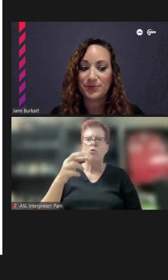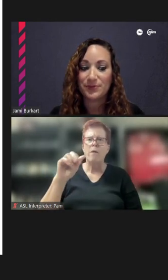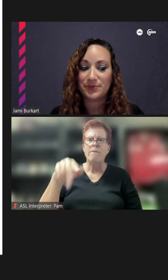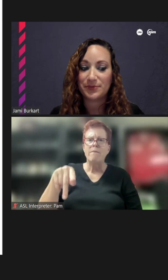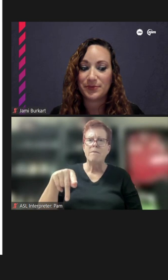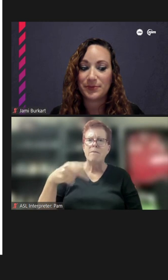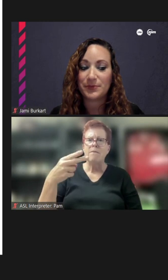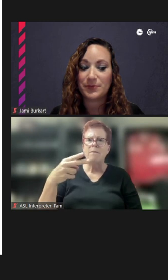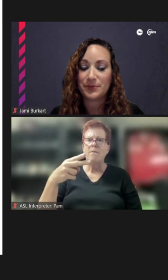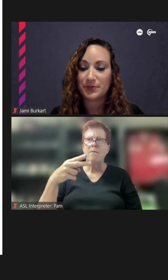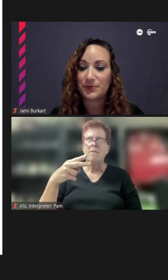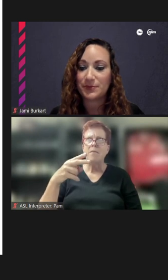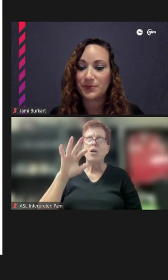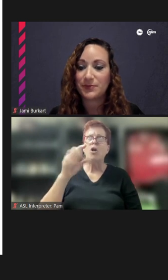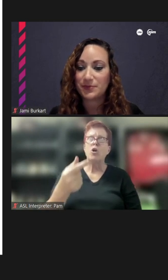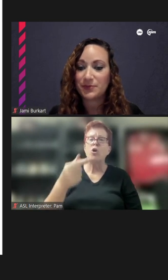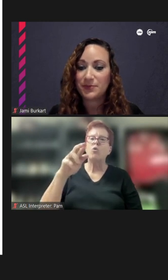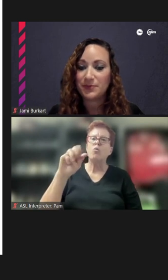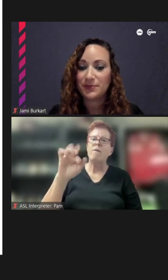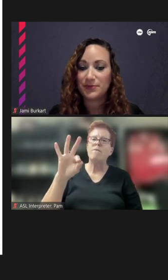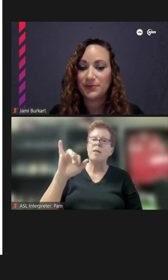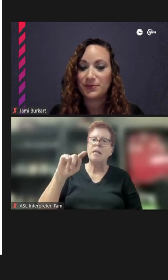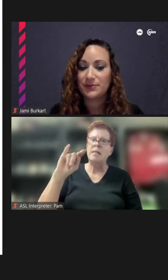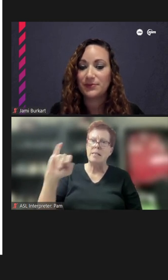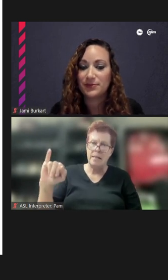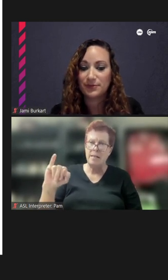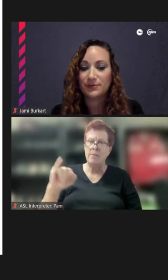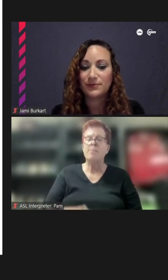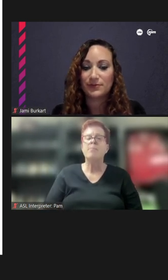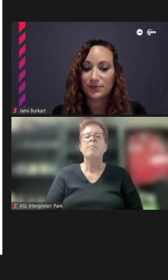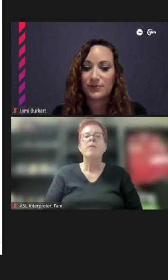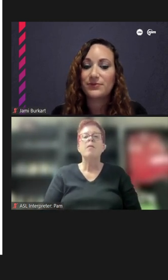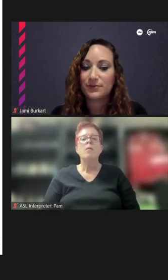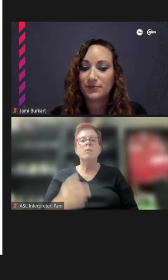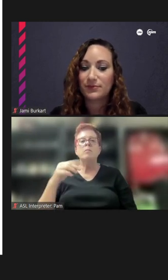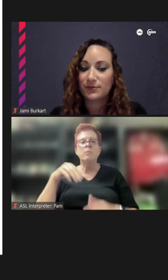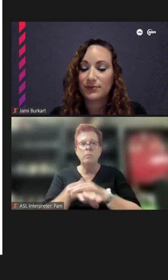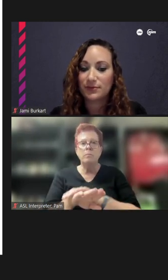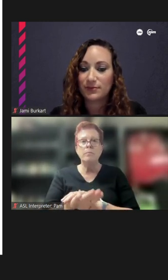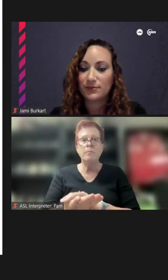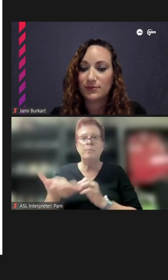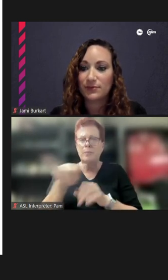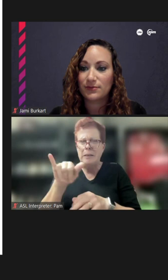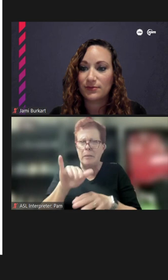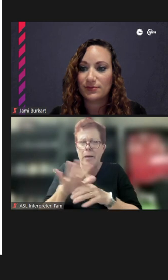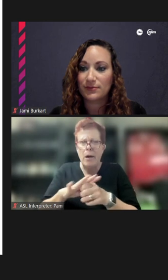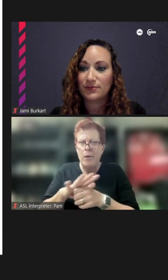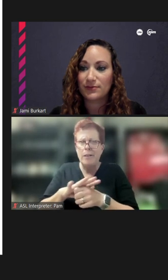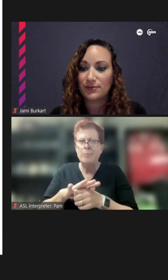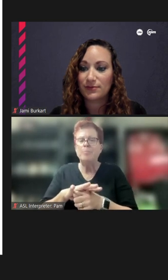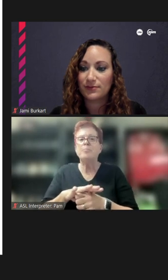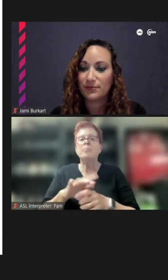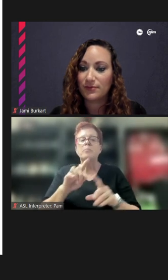that is over -- so when you go into that same area that has all the different, like independently